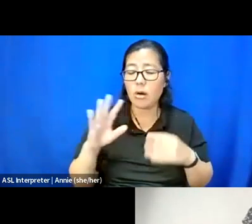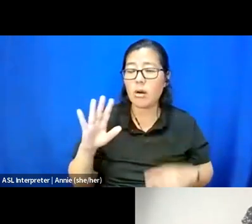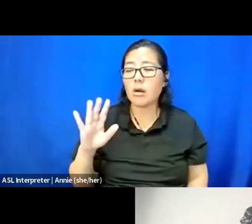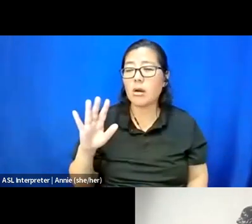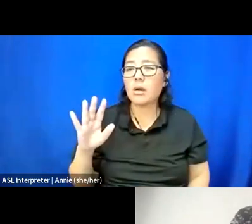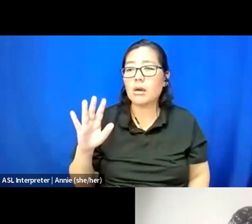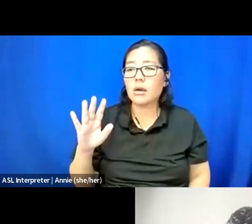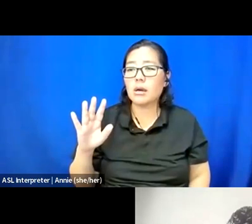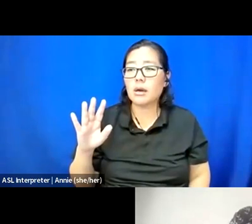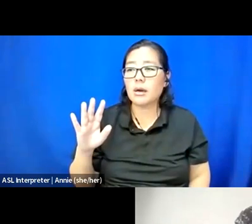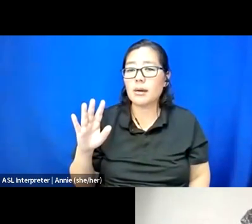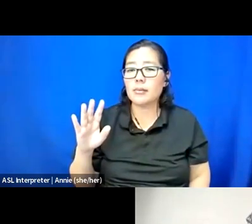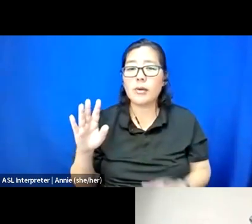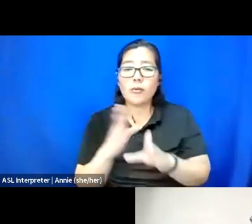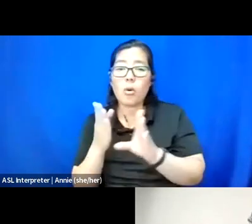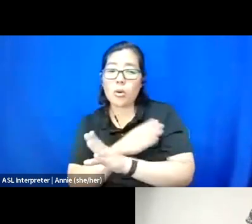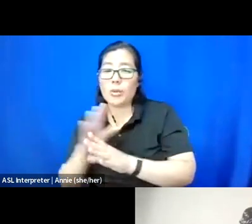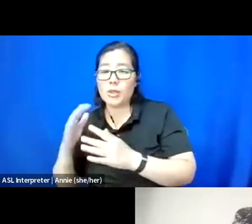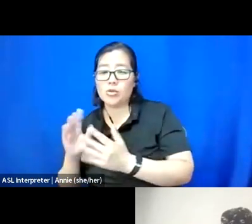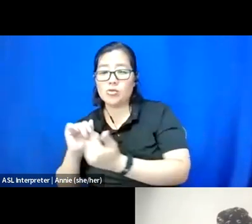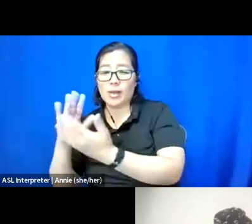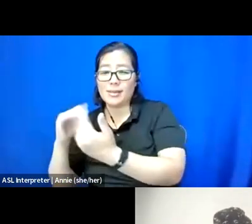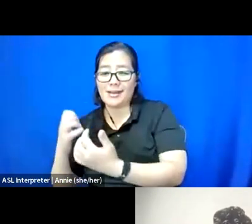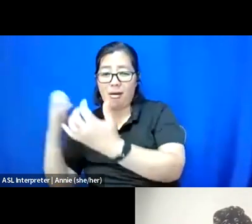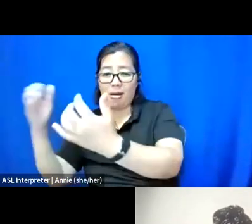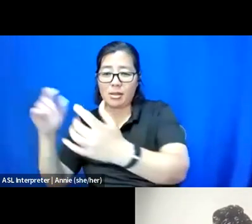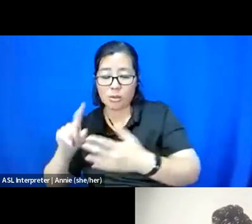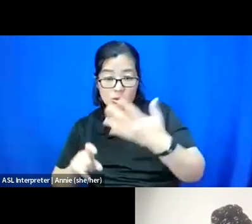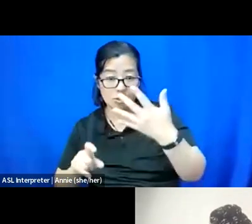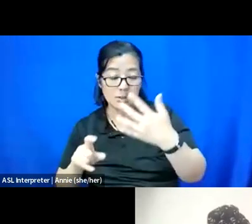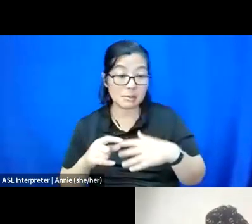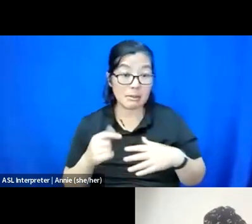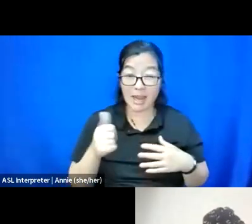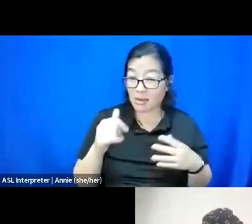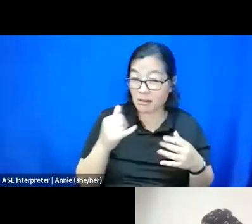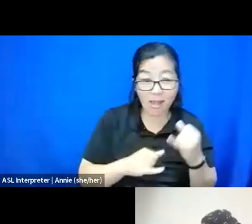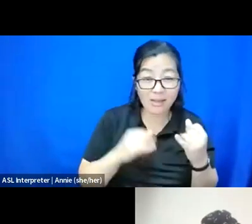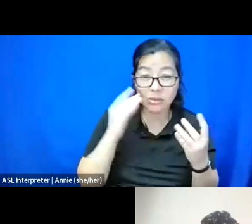of just, like, lingering thoughts around scholar activism that you all have that you might want